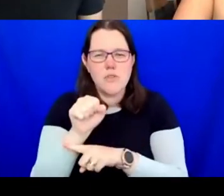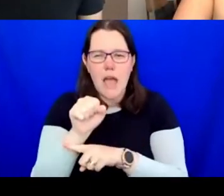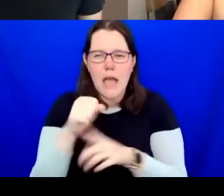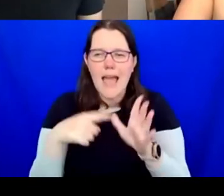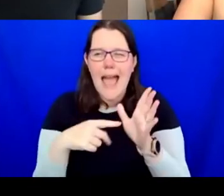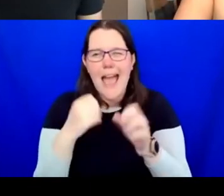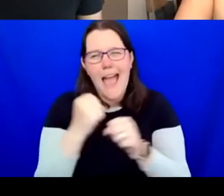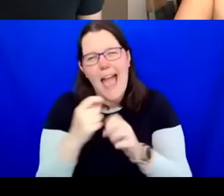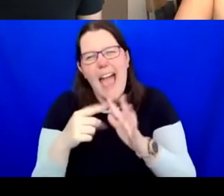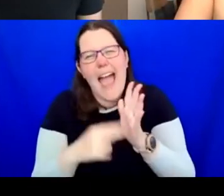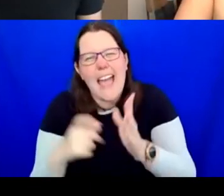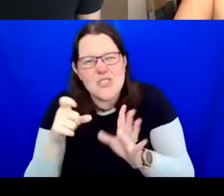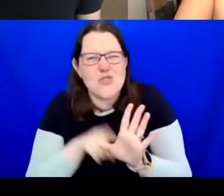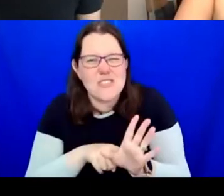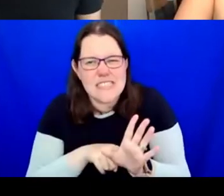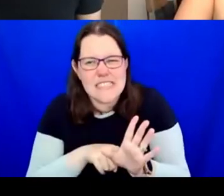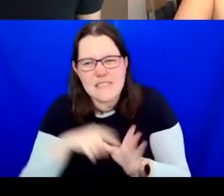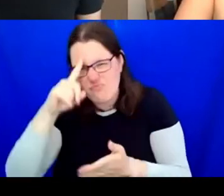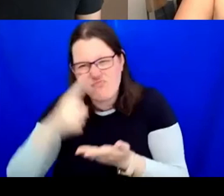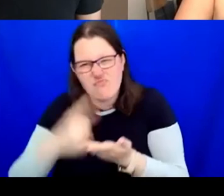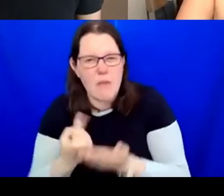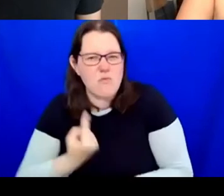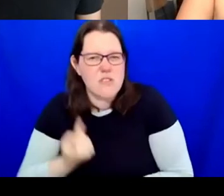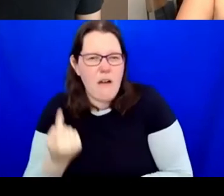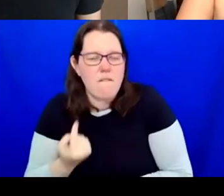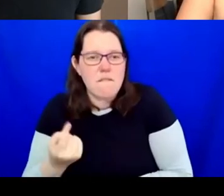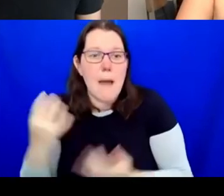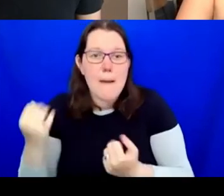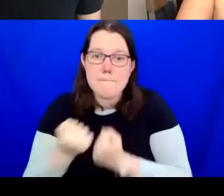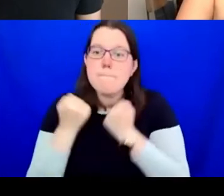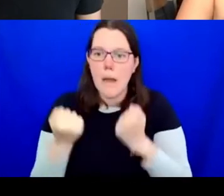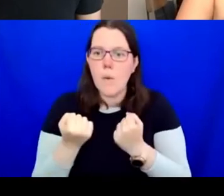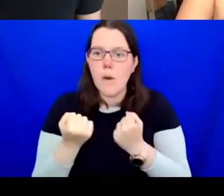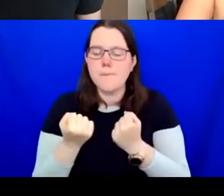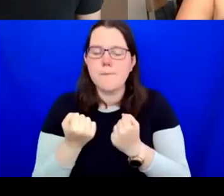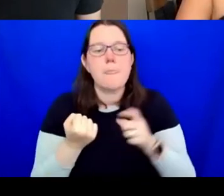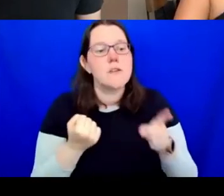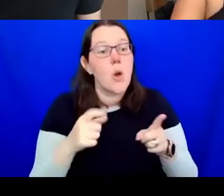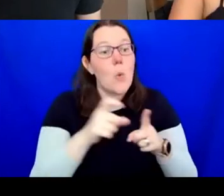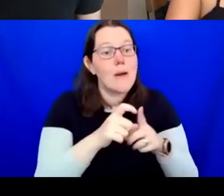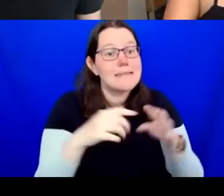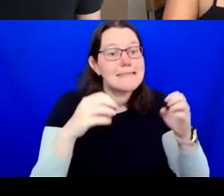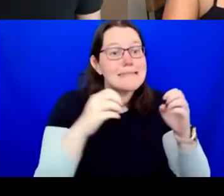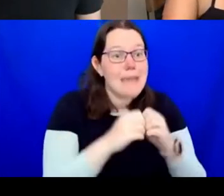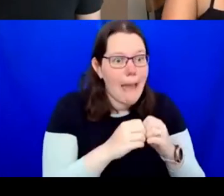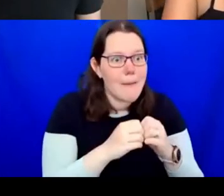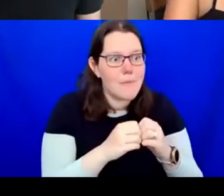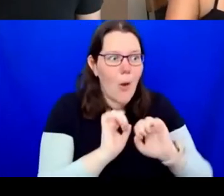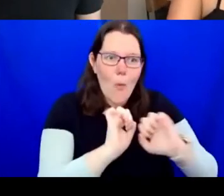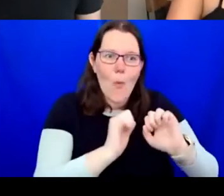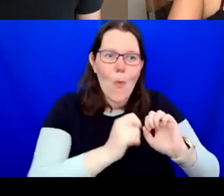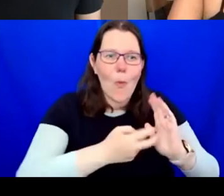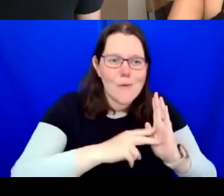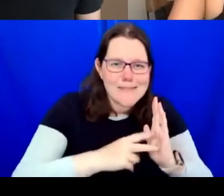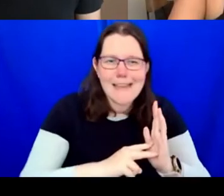Deb is a CEO of an organisation and calling for revolution but also you were talking, Teresa,